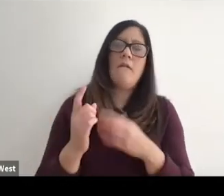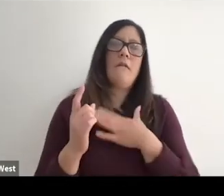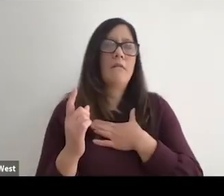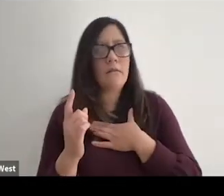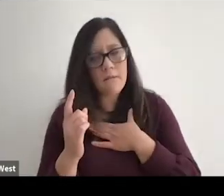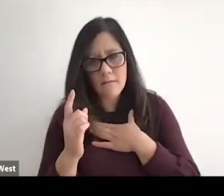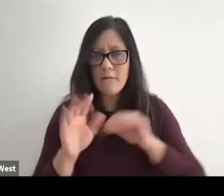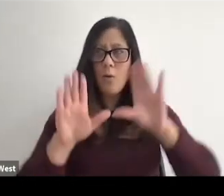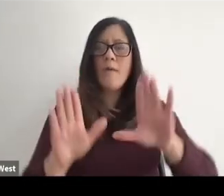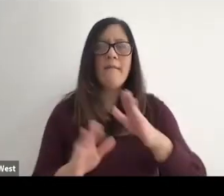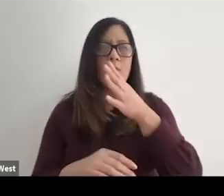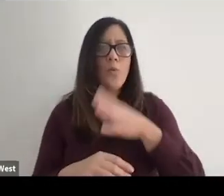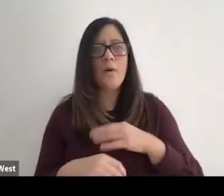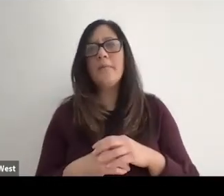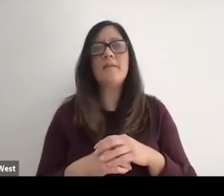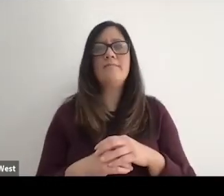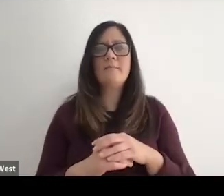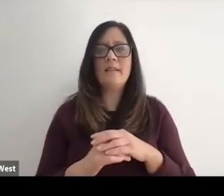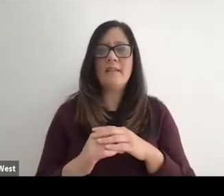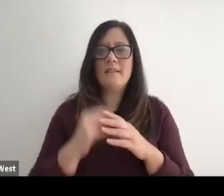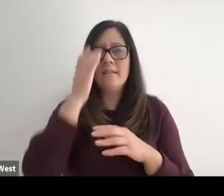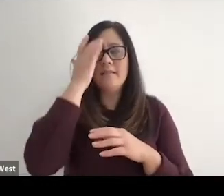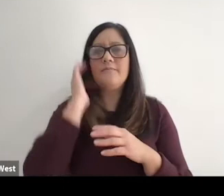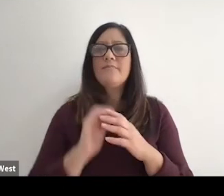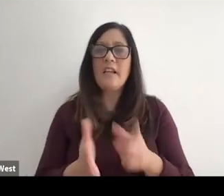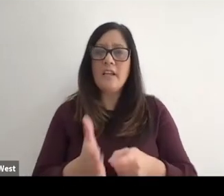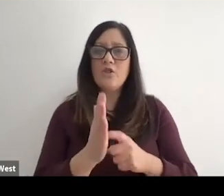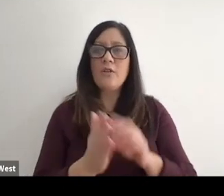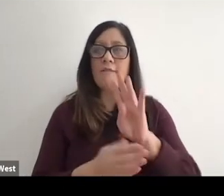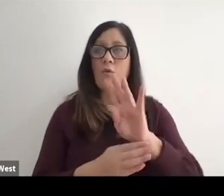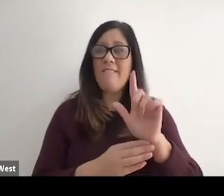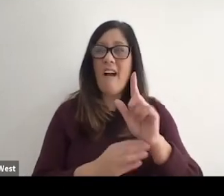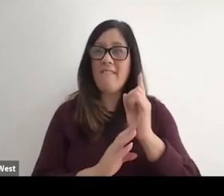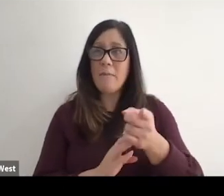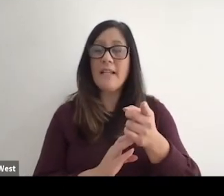of a woman takes. In doctor most like 45 minutes get out of the bed into a chair or